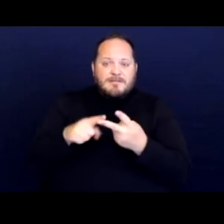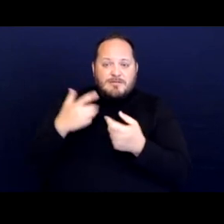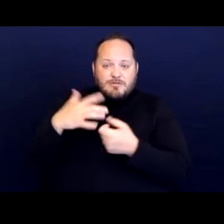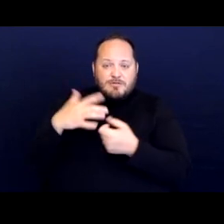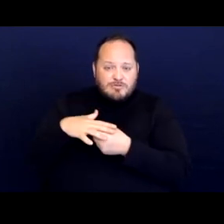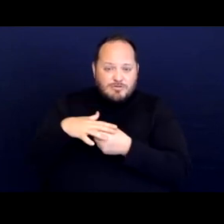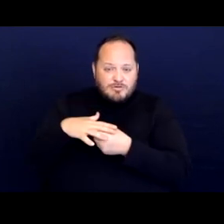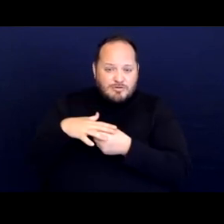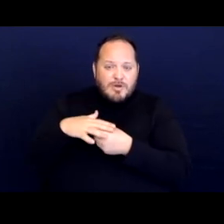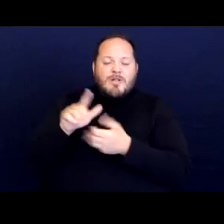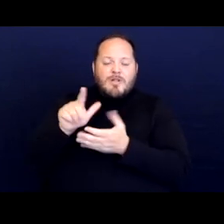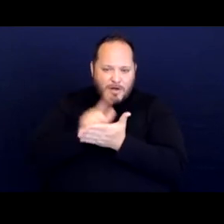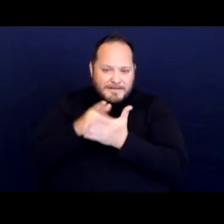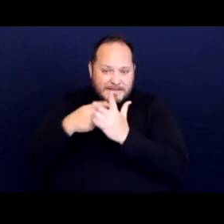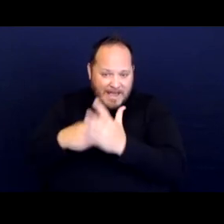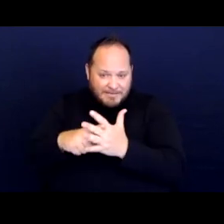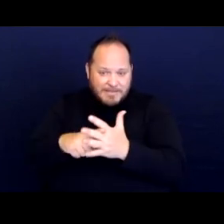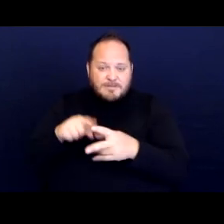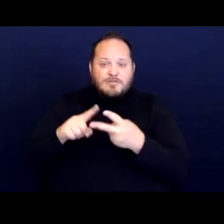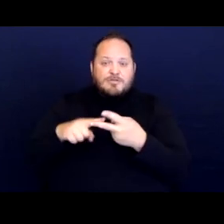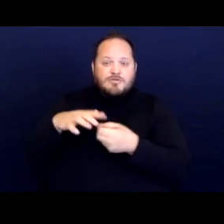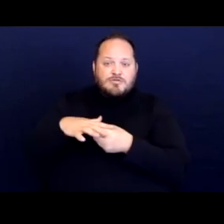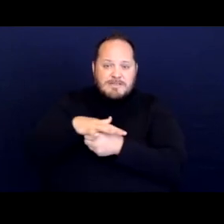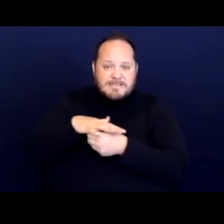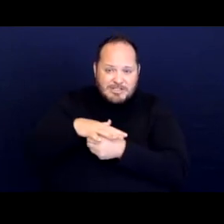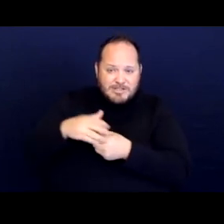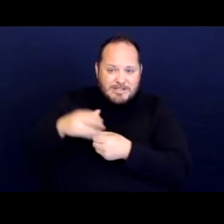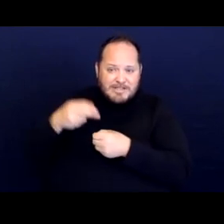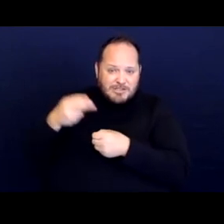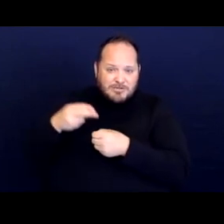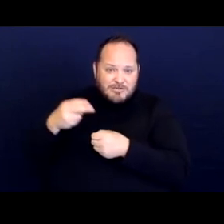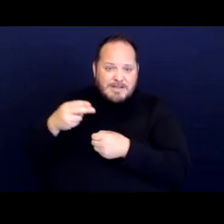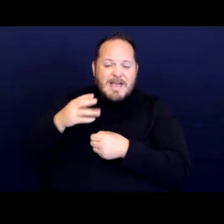and policies regarding the enforcement of the ordinance or statute.